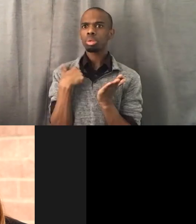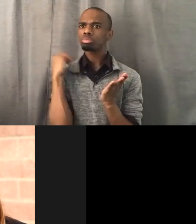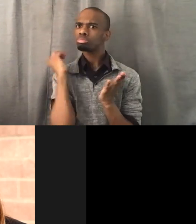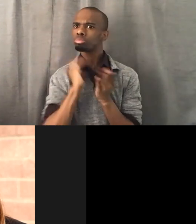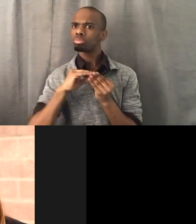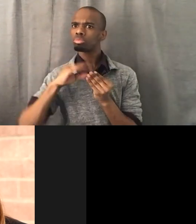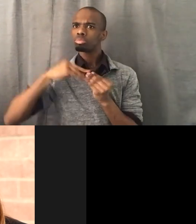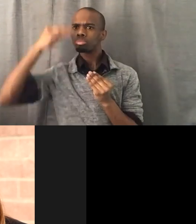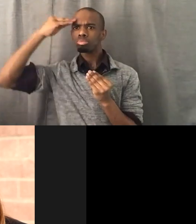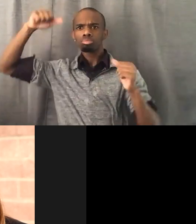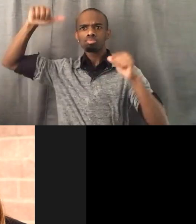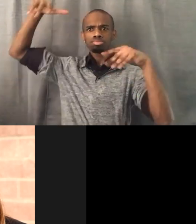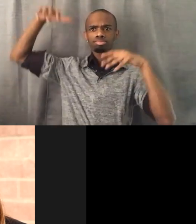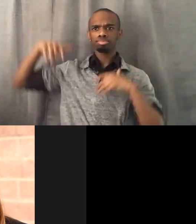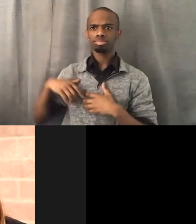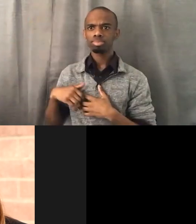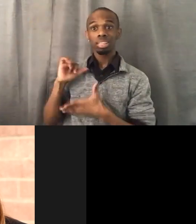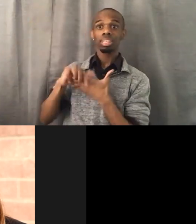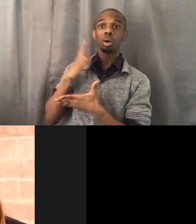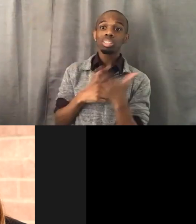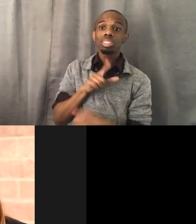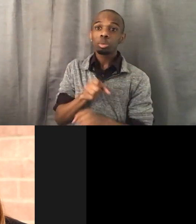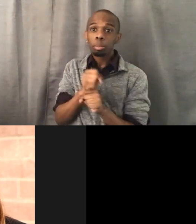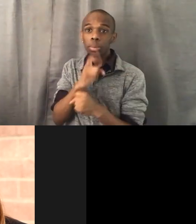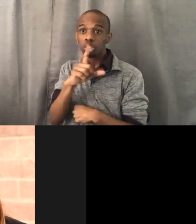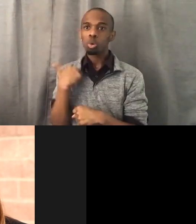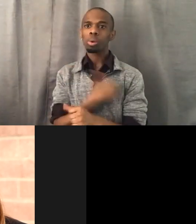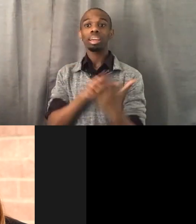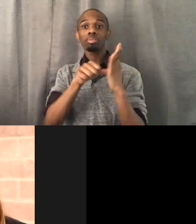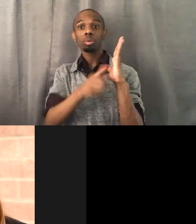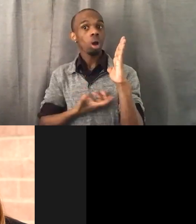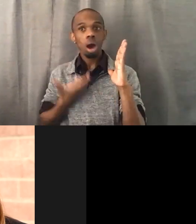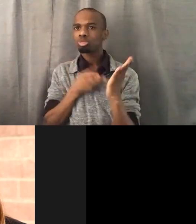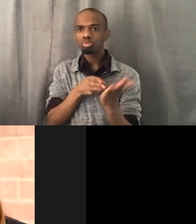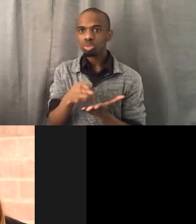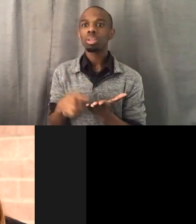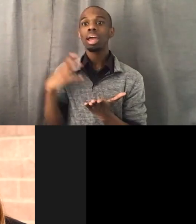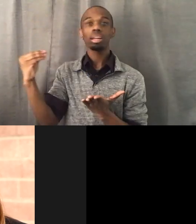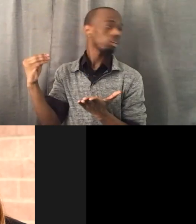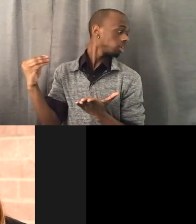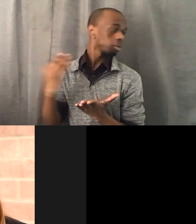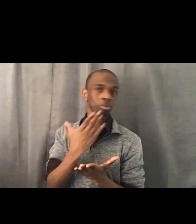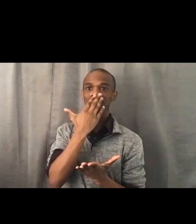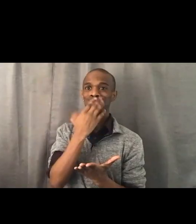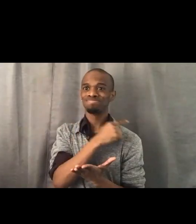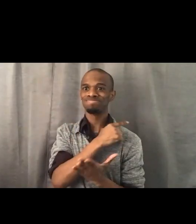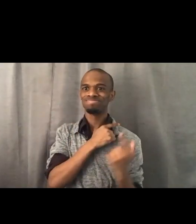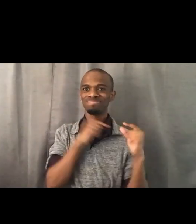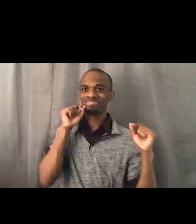And yeah, thanks. Oh, oh. Oh, oh, thank you. Anybody else?